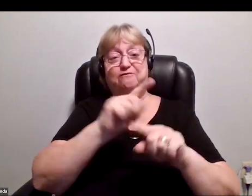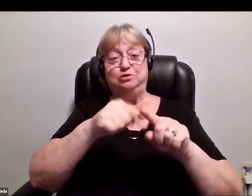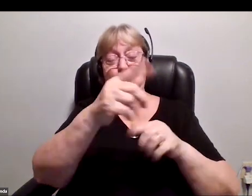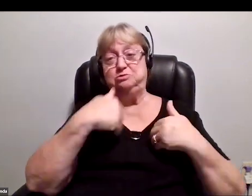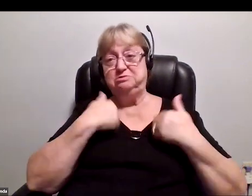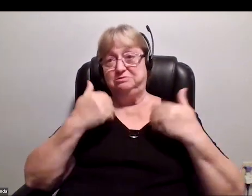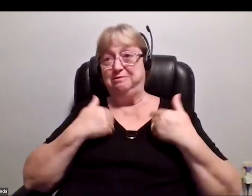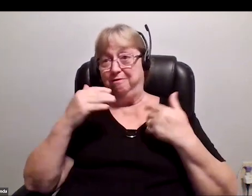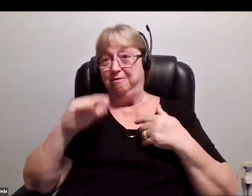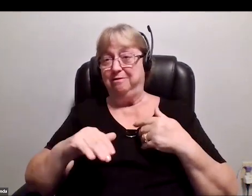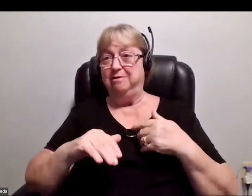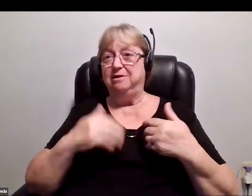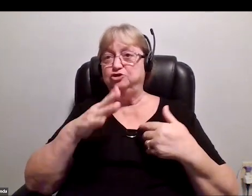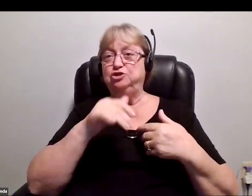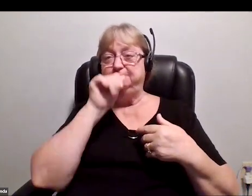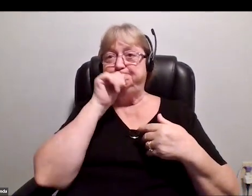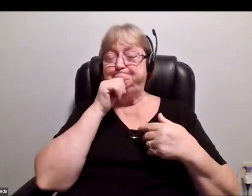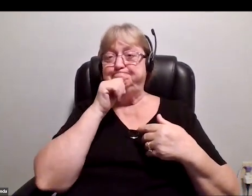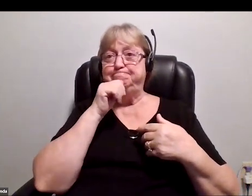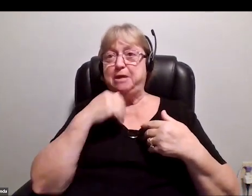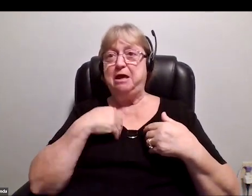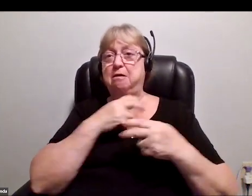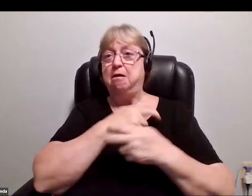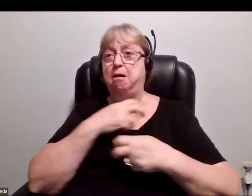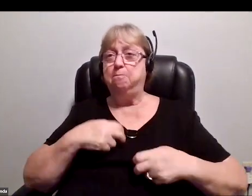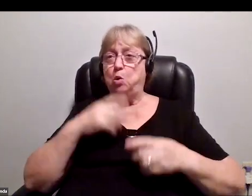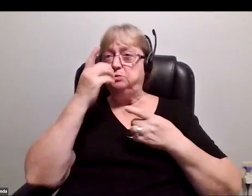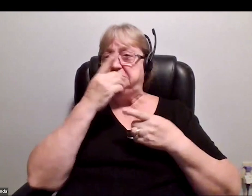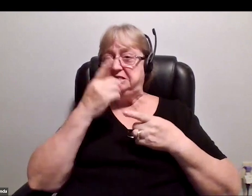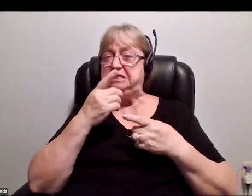when she was suffering from a very serious bone disease and she went off to become a patient at St. Jude's